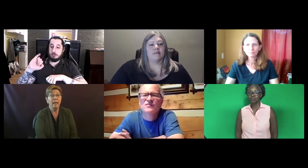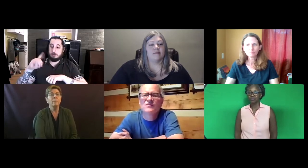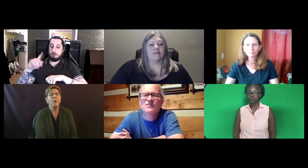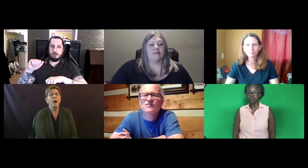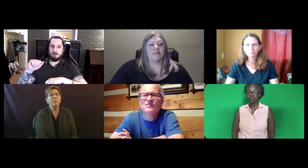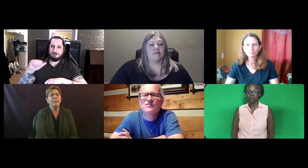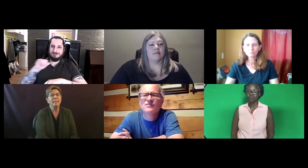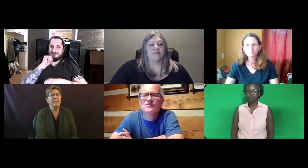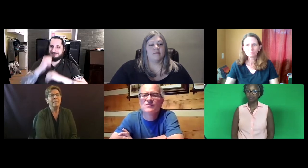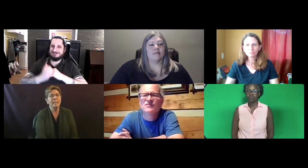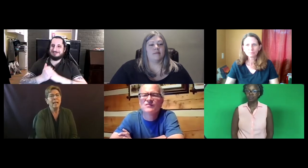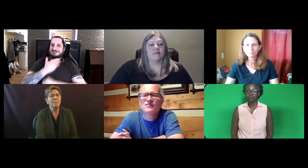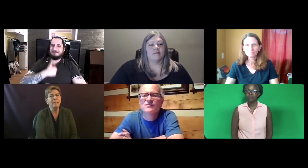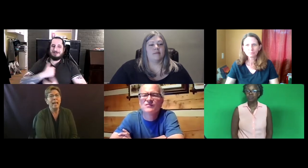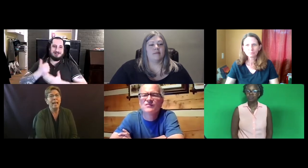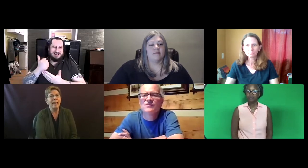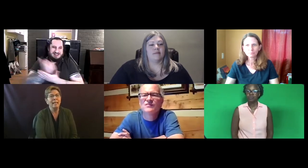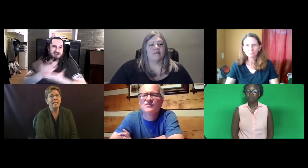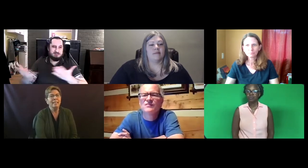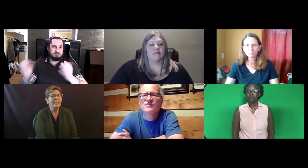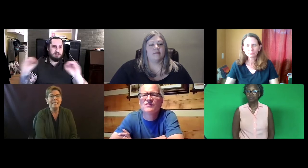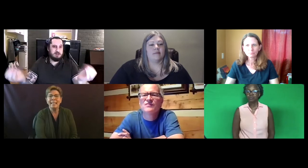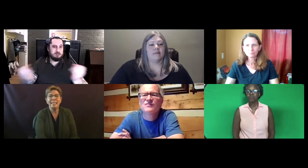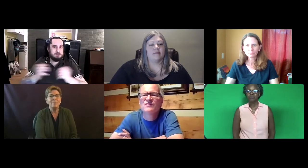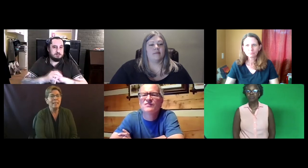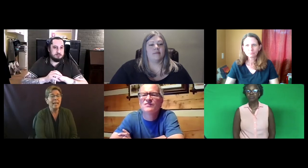And the problem is that the EIPA didn't send me anything.